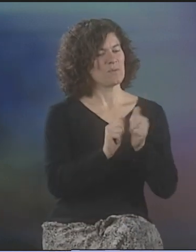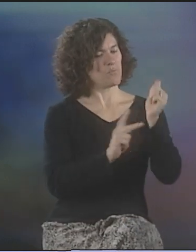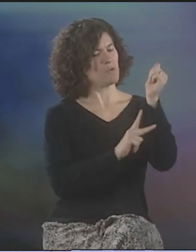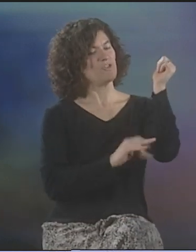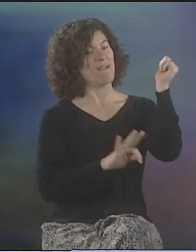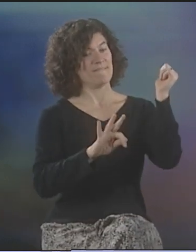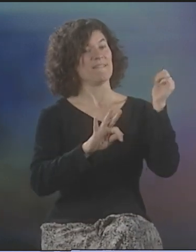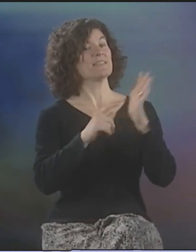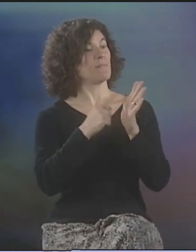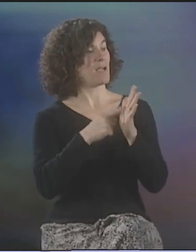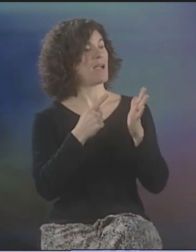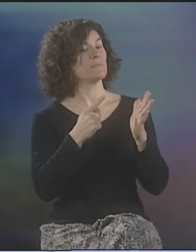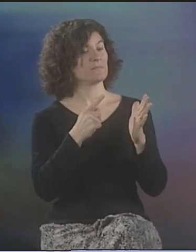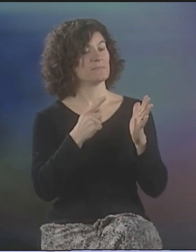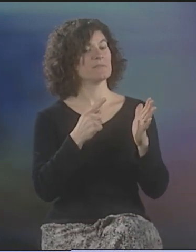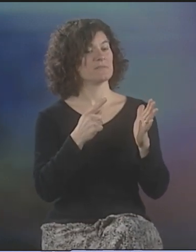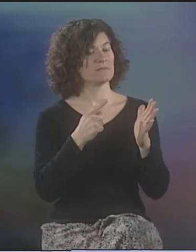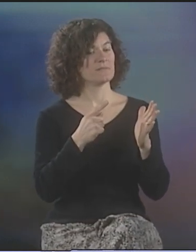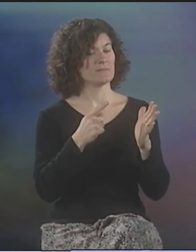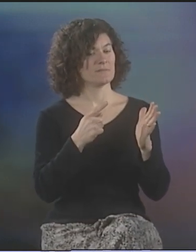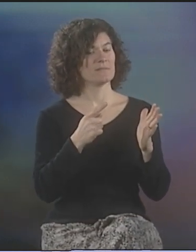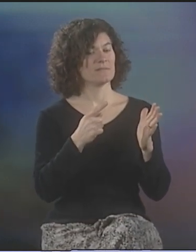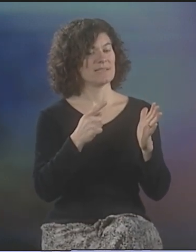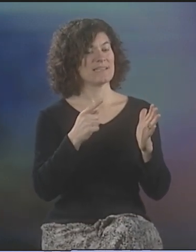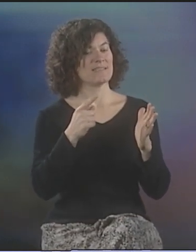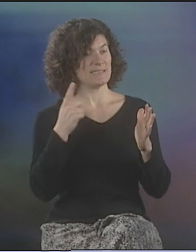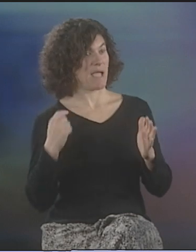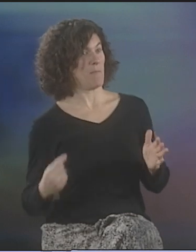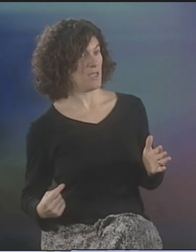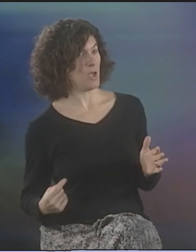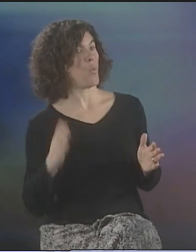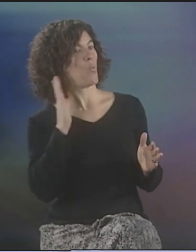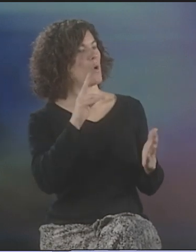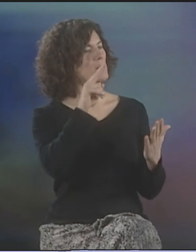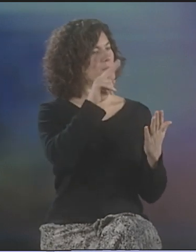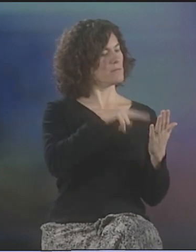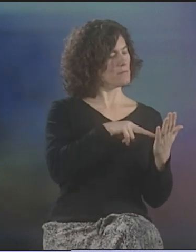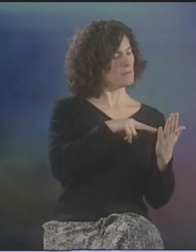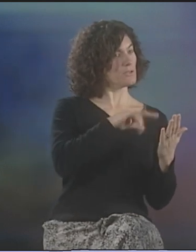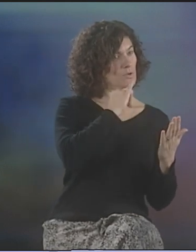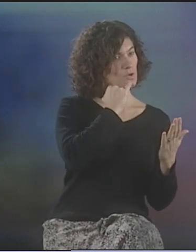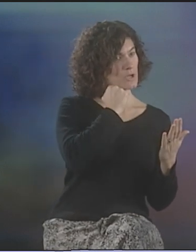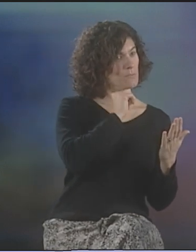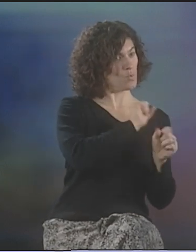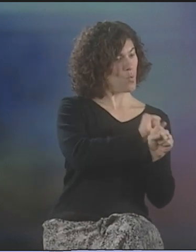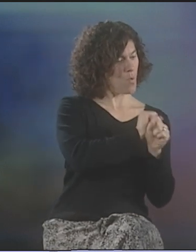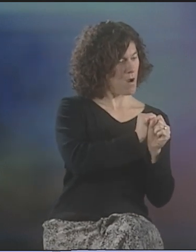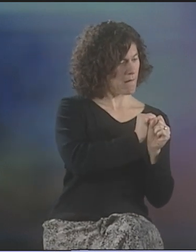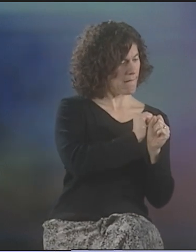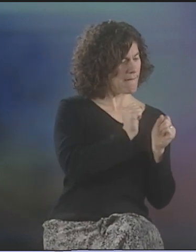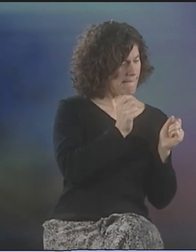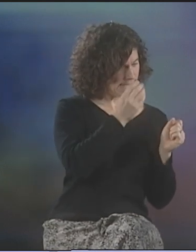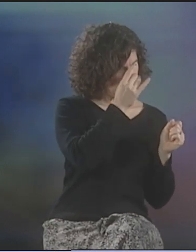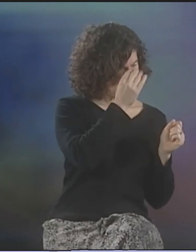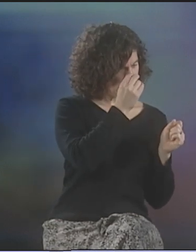IT WAS REALLY FUN, THE IDEA OF BRIDGE OF... SOMETIMES, DEBBIE WOULD READ A POEM THAT JIM HAD WRITTEN